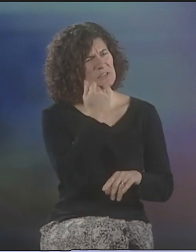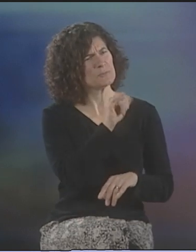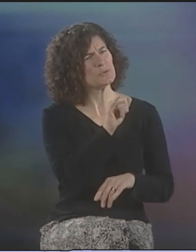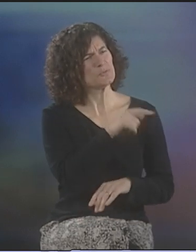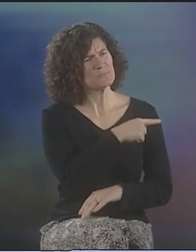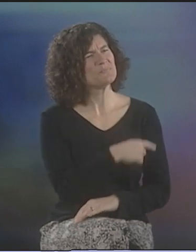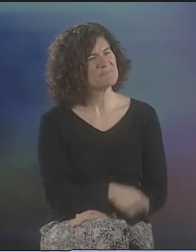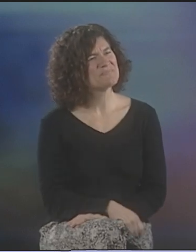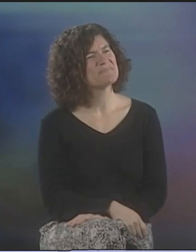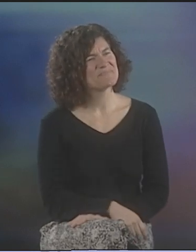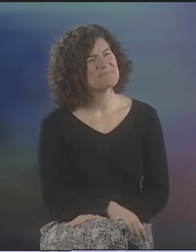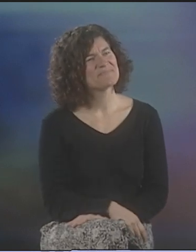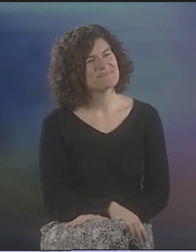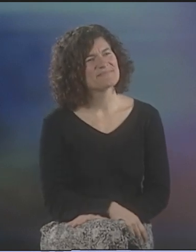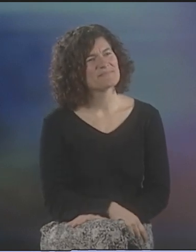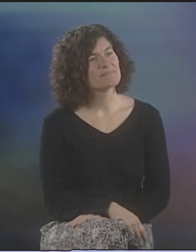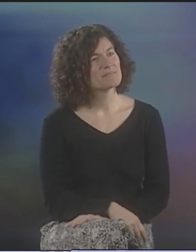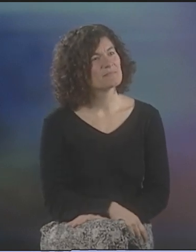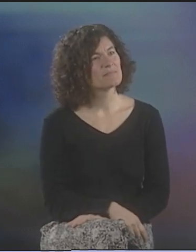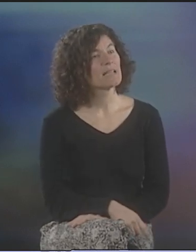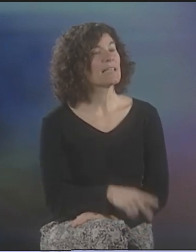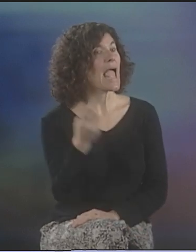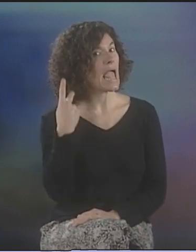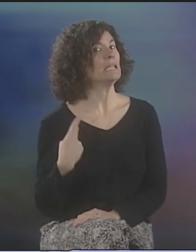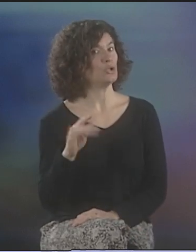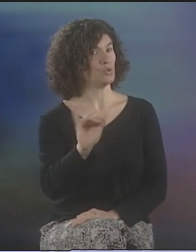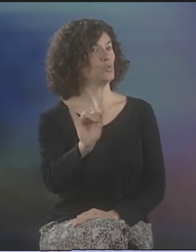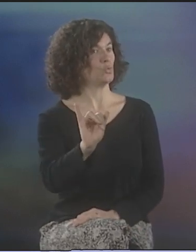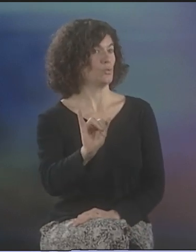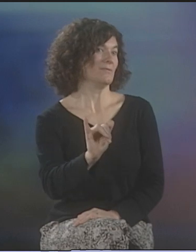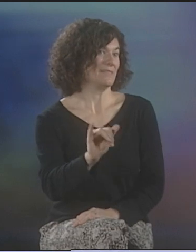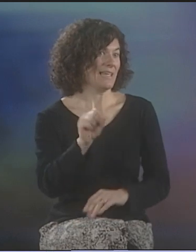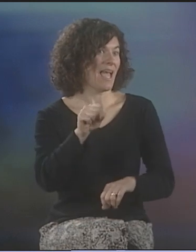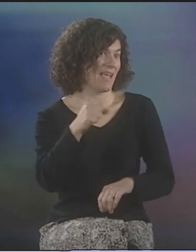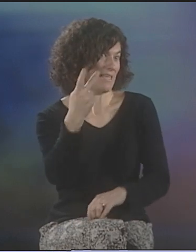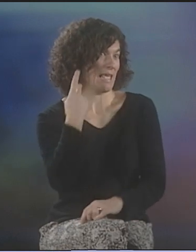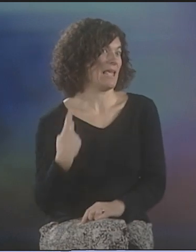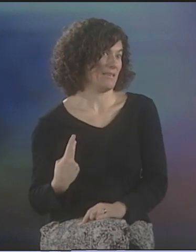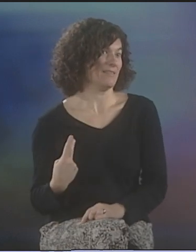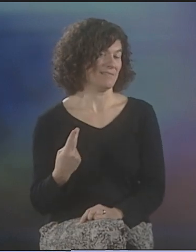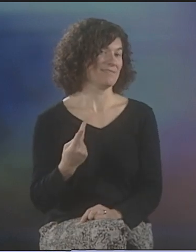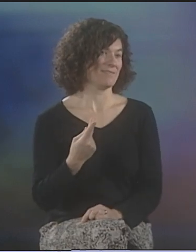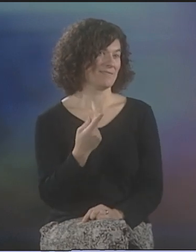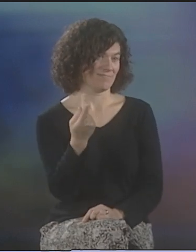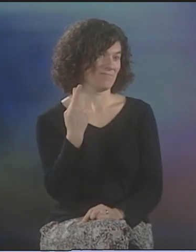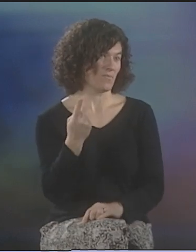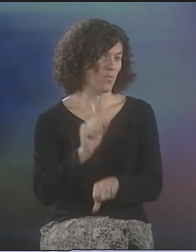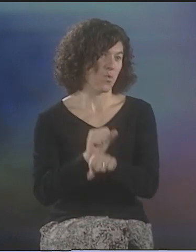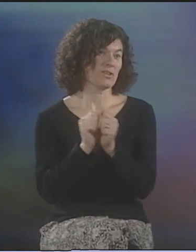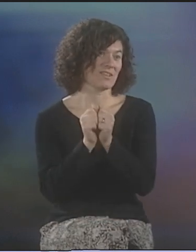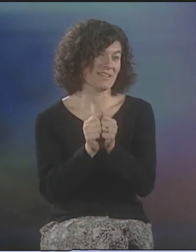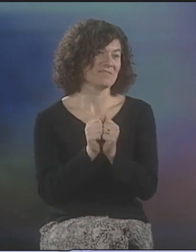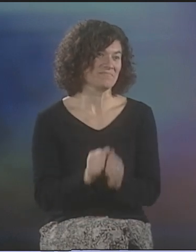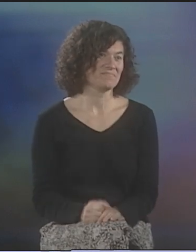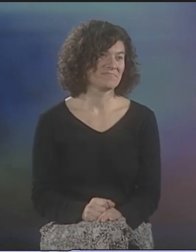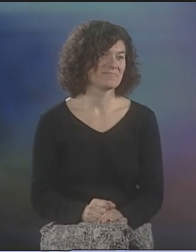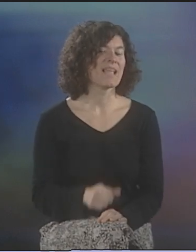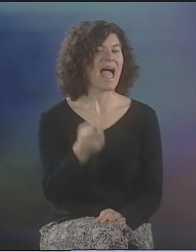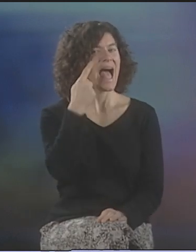I WOULD ASK HIS OPINION. KENNY, TOO, YES. YEAH, DEFINITELY KENNY. WE WORKED TOGETHER QUITE OFTEN.